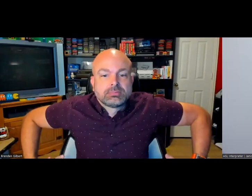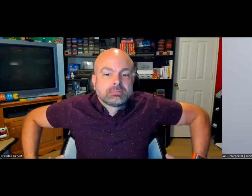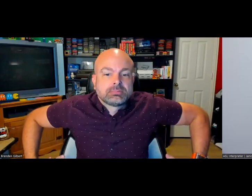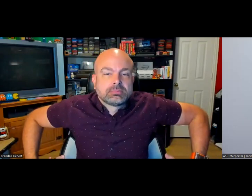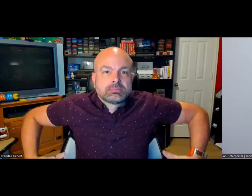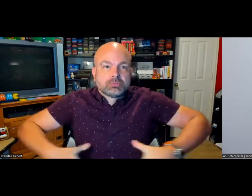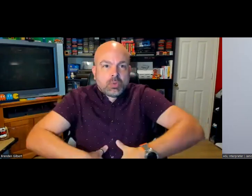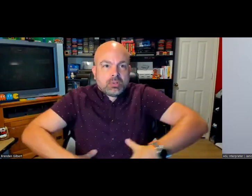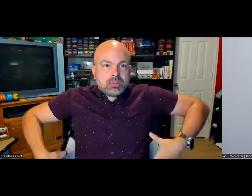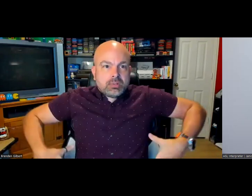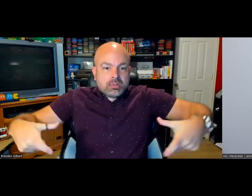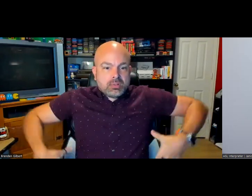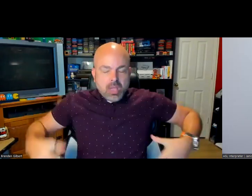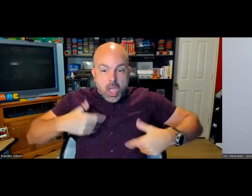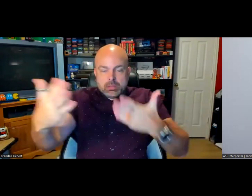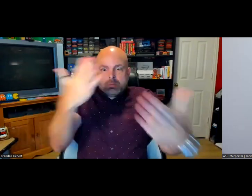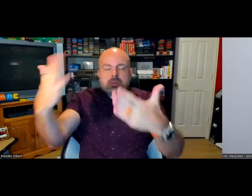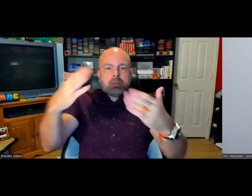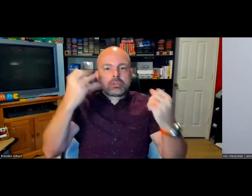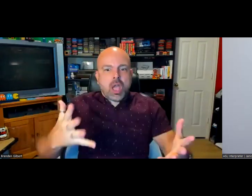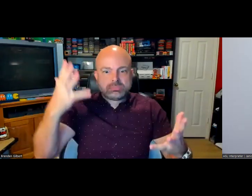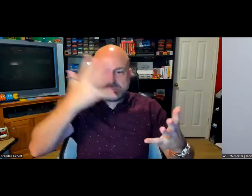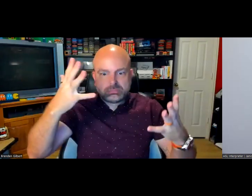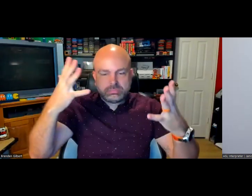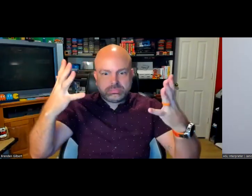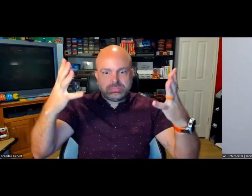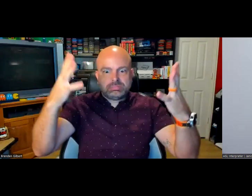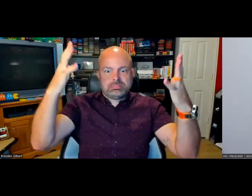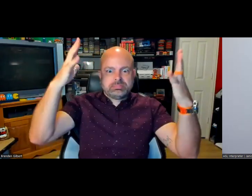actually go through the characters' bodies, so there's a